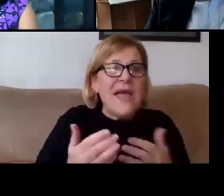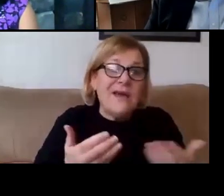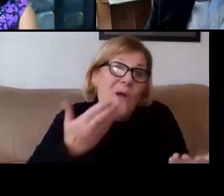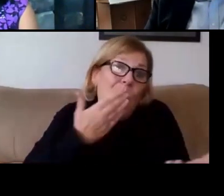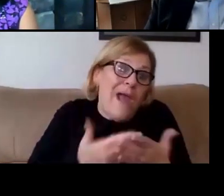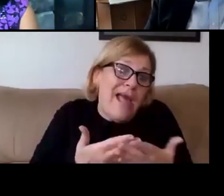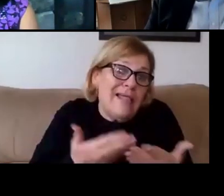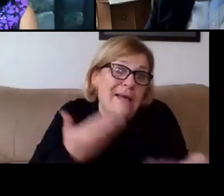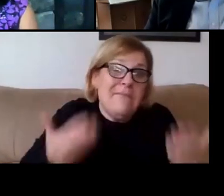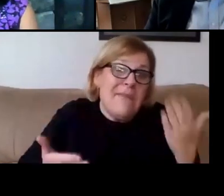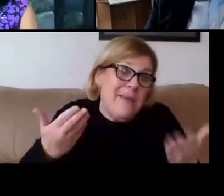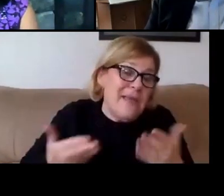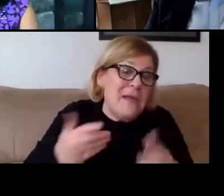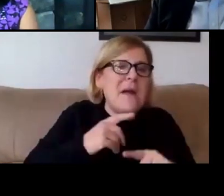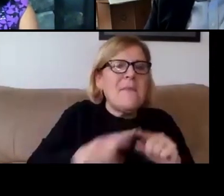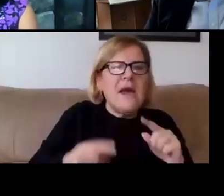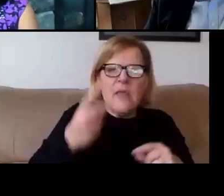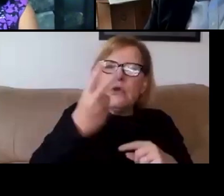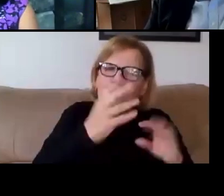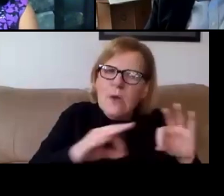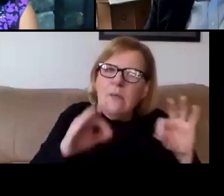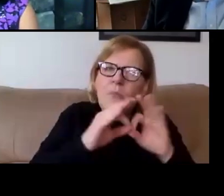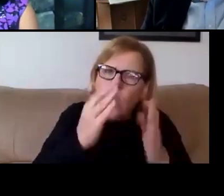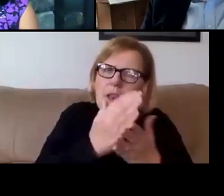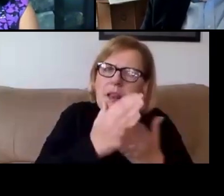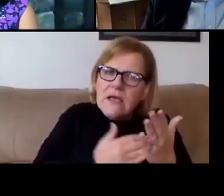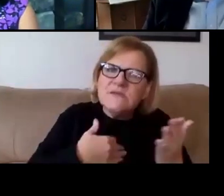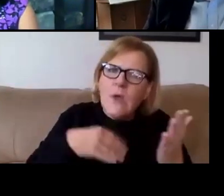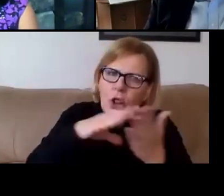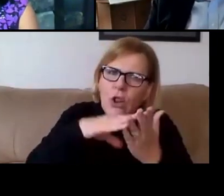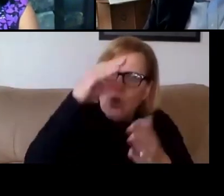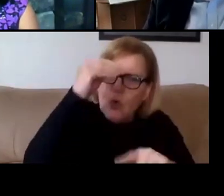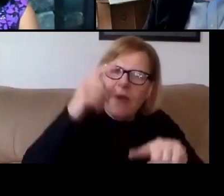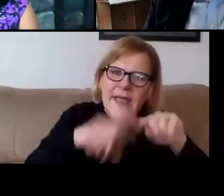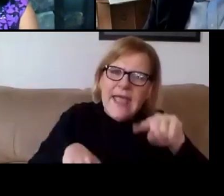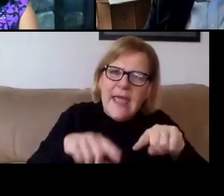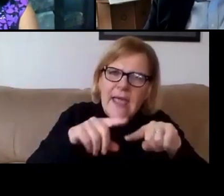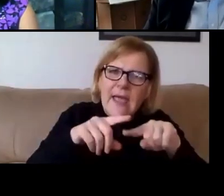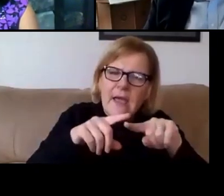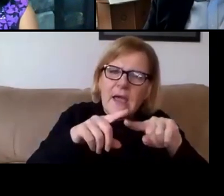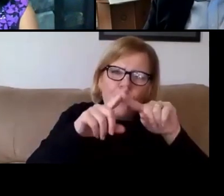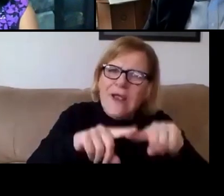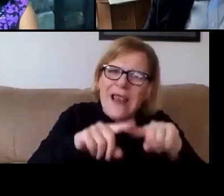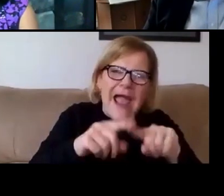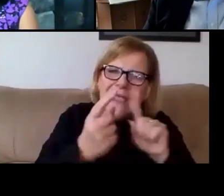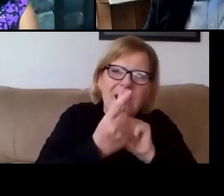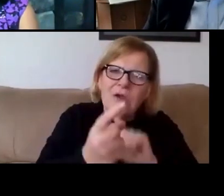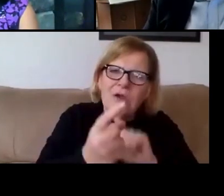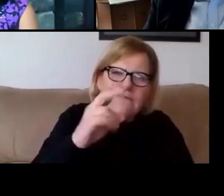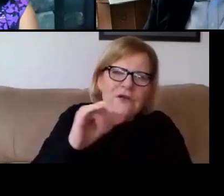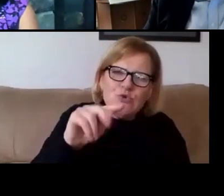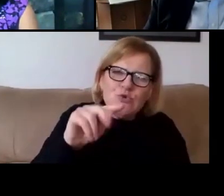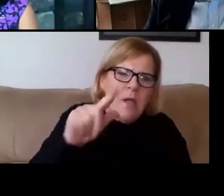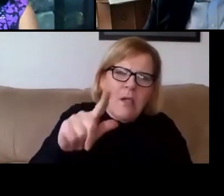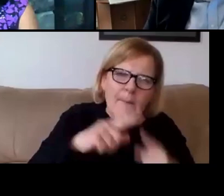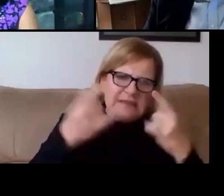So those are two important lessons that we learned: that we can't rely on virtual, but we have to still keep the community safe